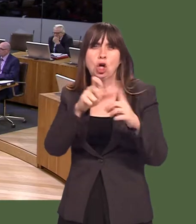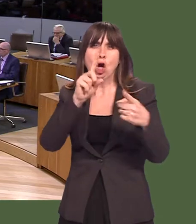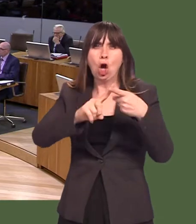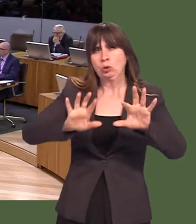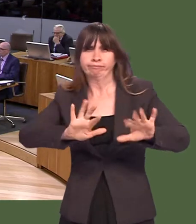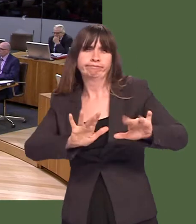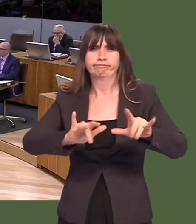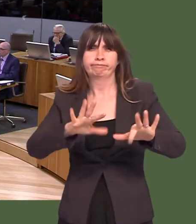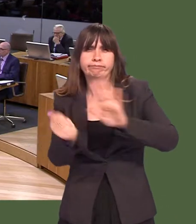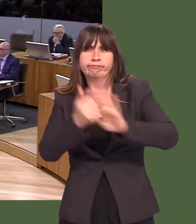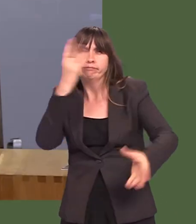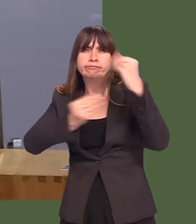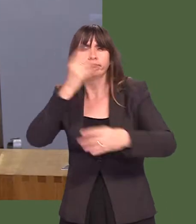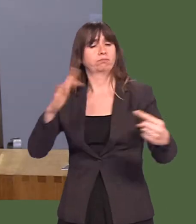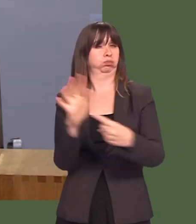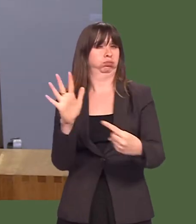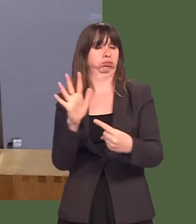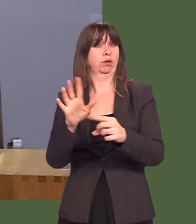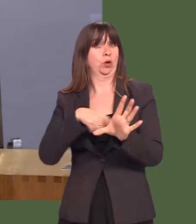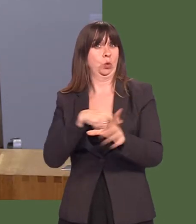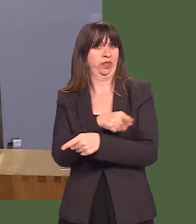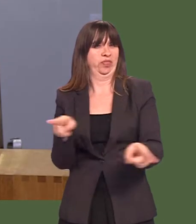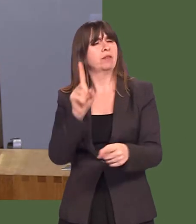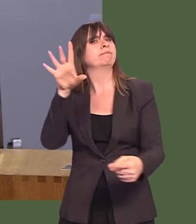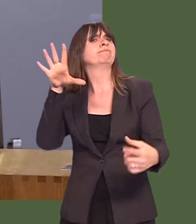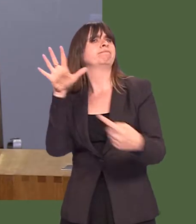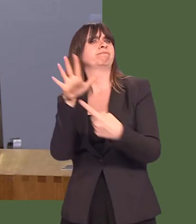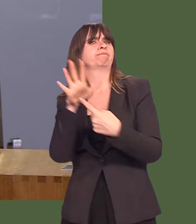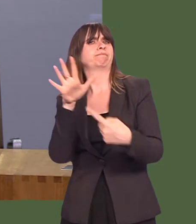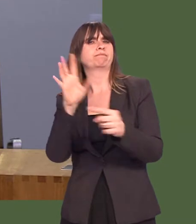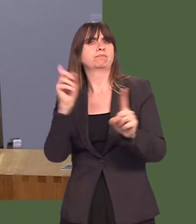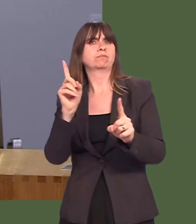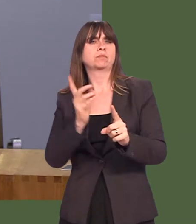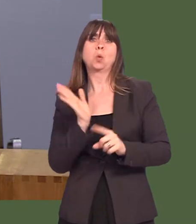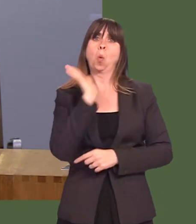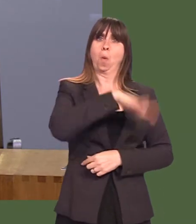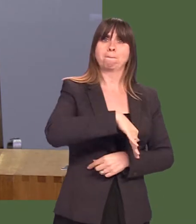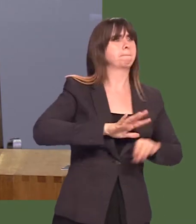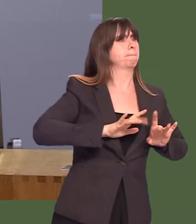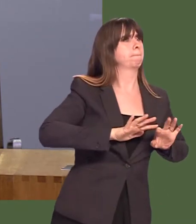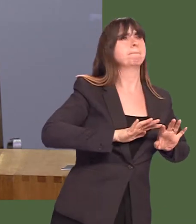important that our young people learn these skills. But, of course, one of the problems that theyíve got is being able to do homework in relation